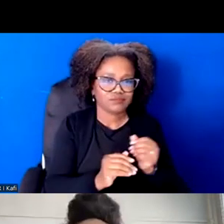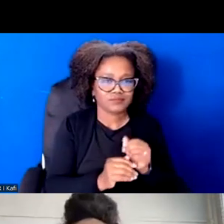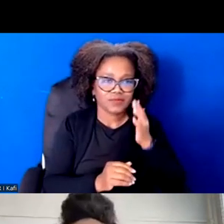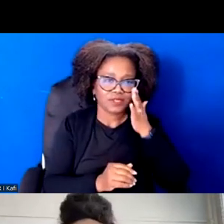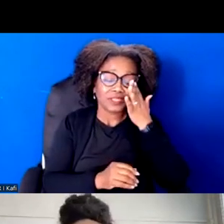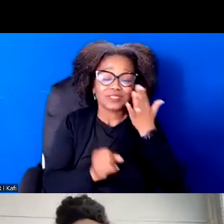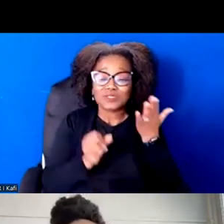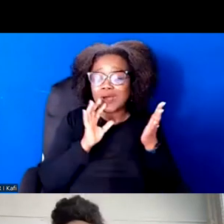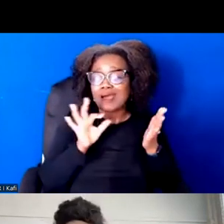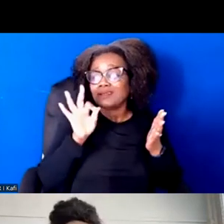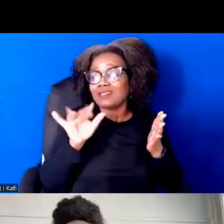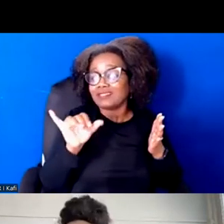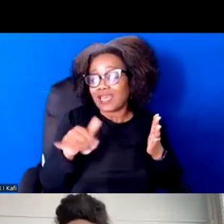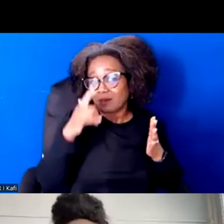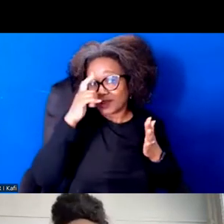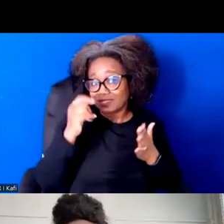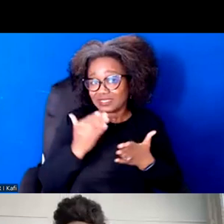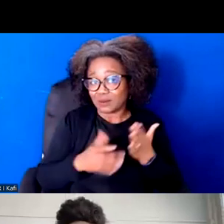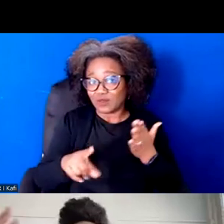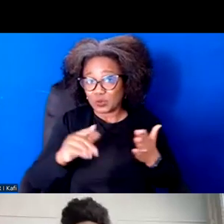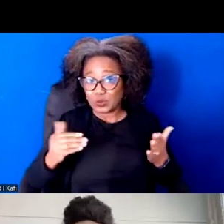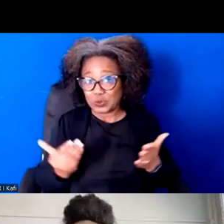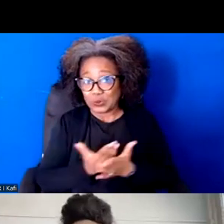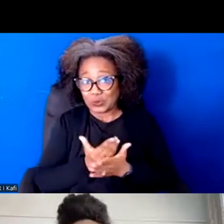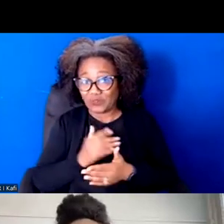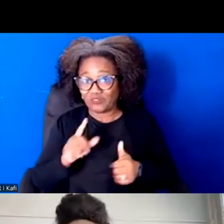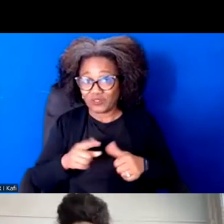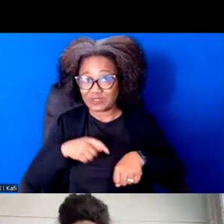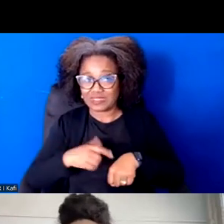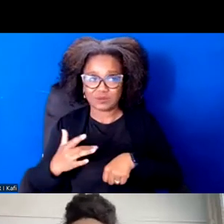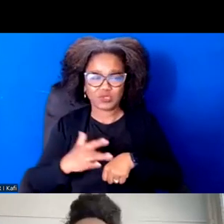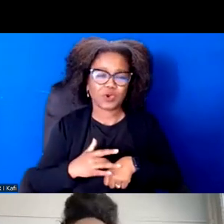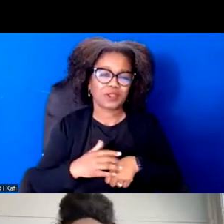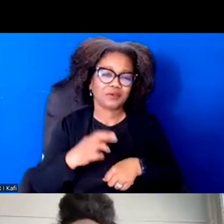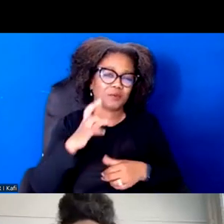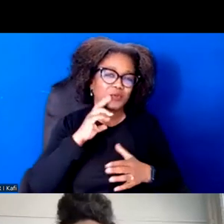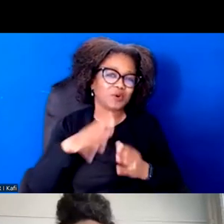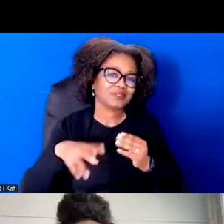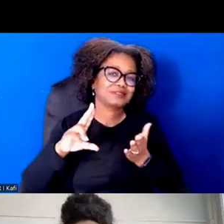session that we'll have will get on our email list. And also you've got a thank you email or share more about when our next session is for this